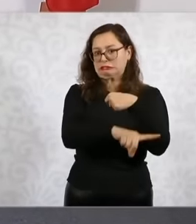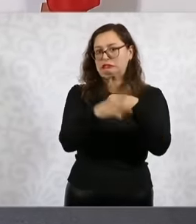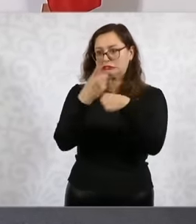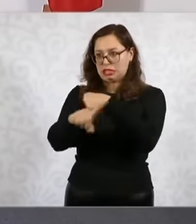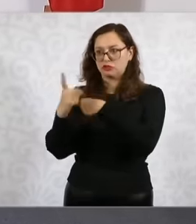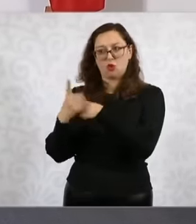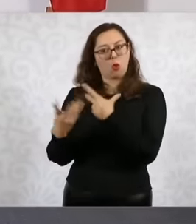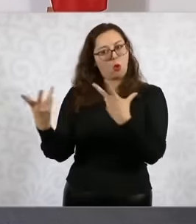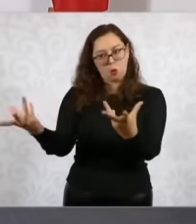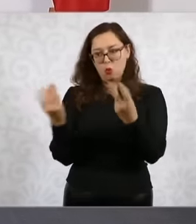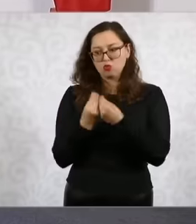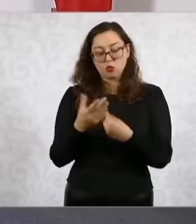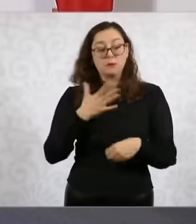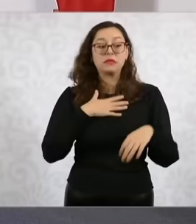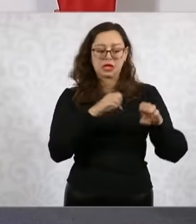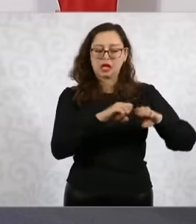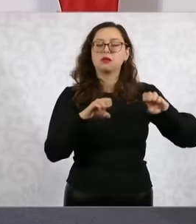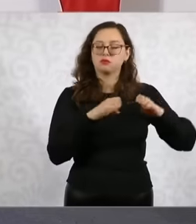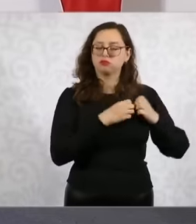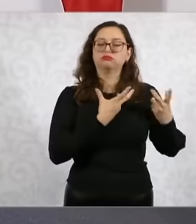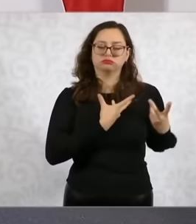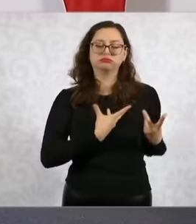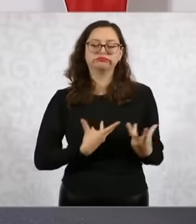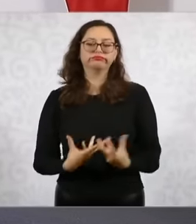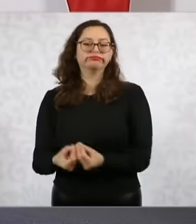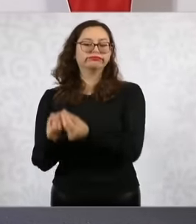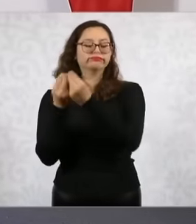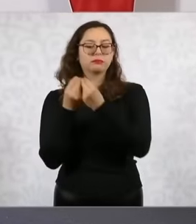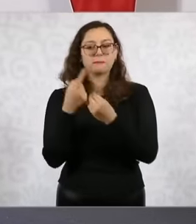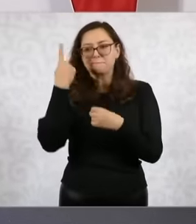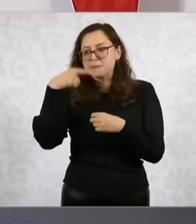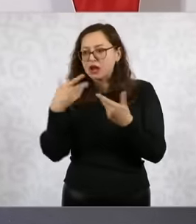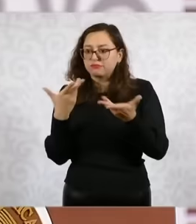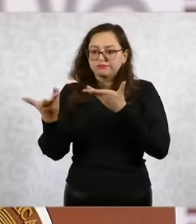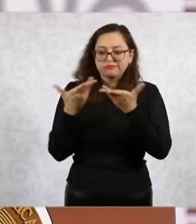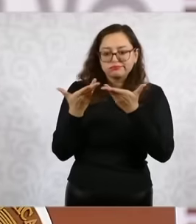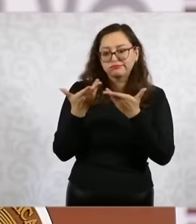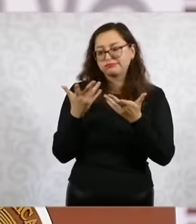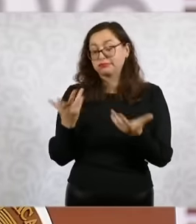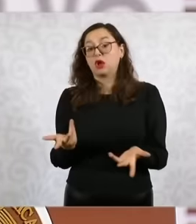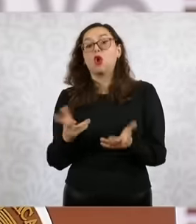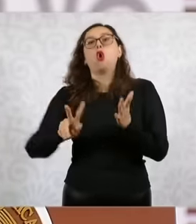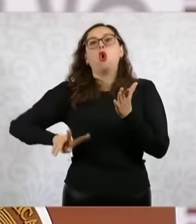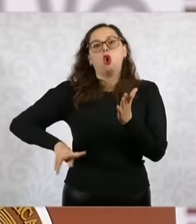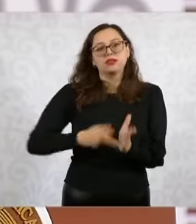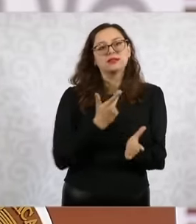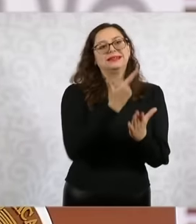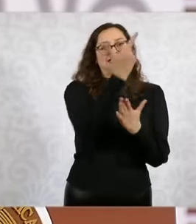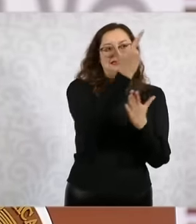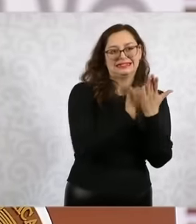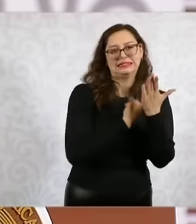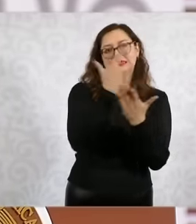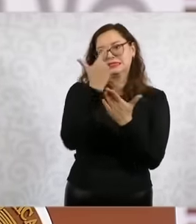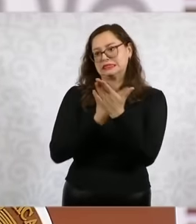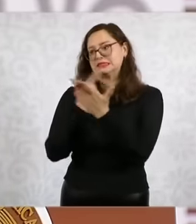of the cabinet to be able to establish, well, we have to start a census again, I say again